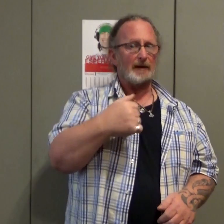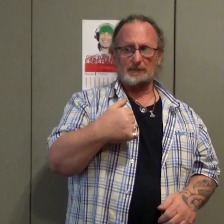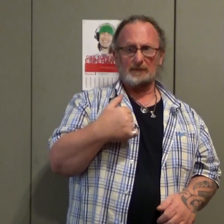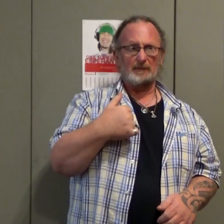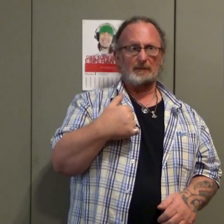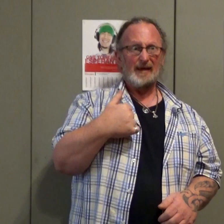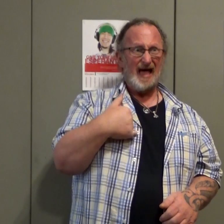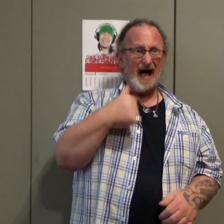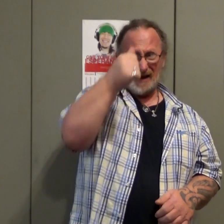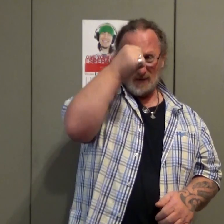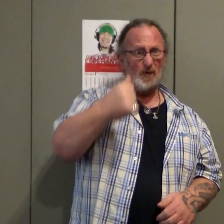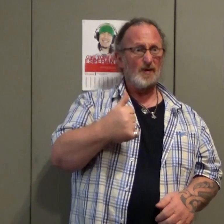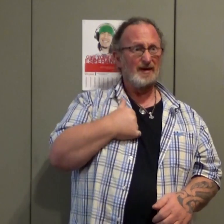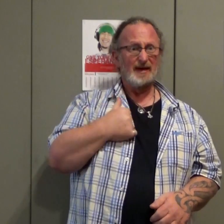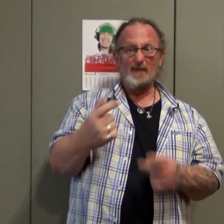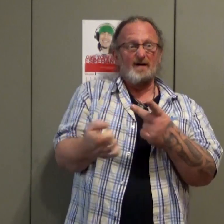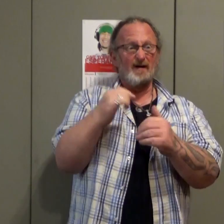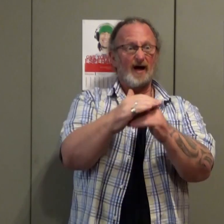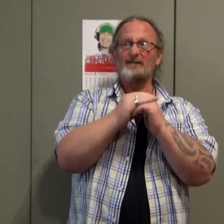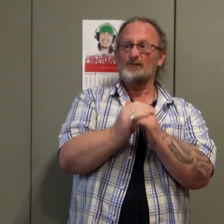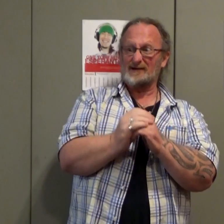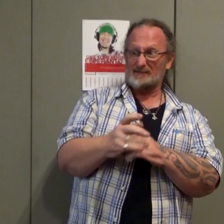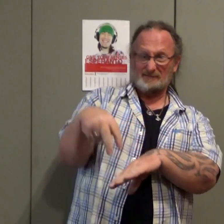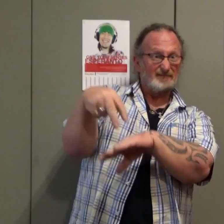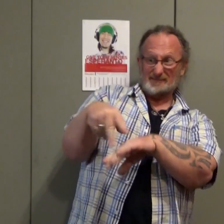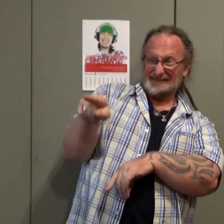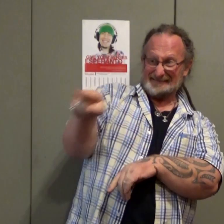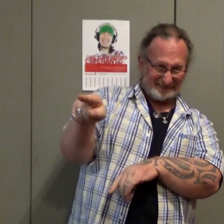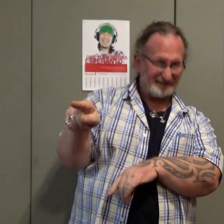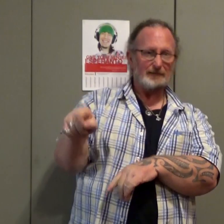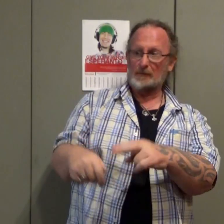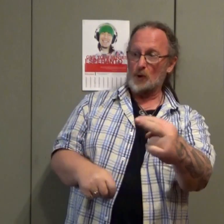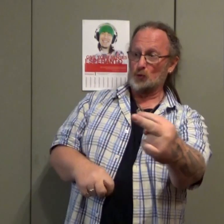My other friend stood there He saw it and did nothing